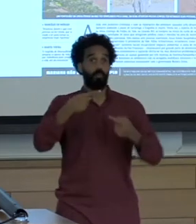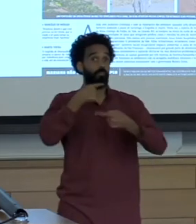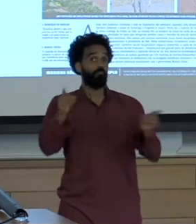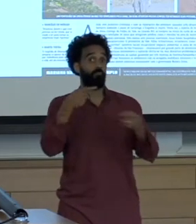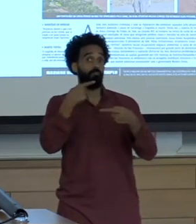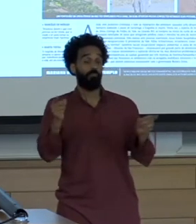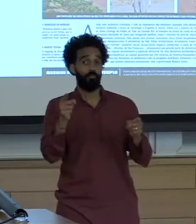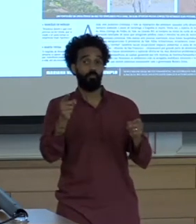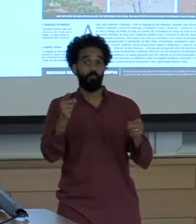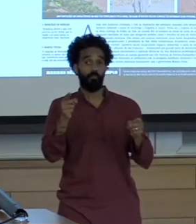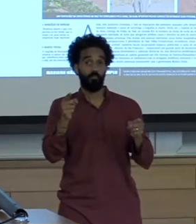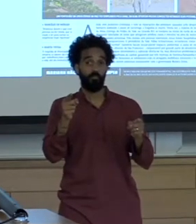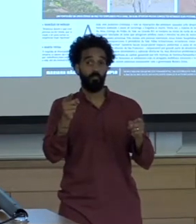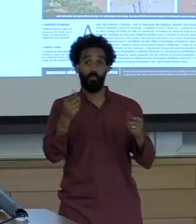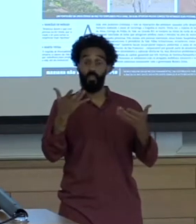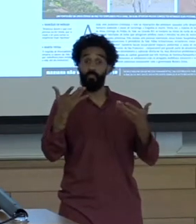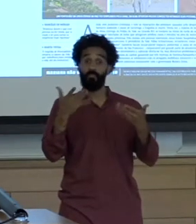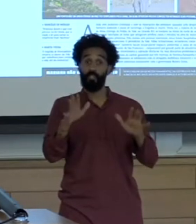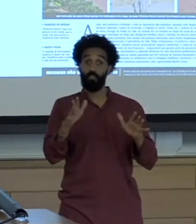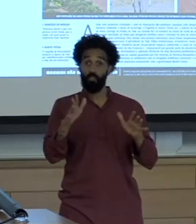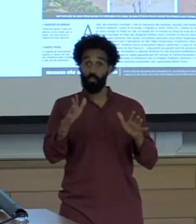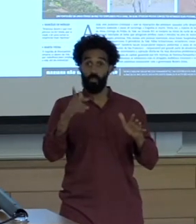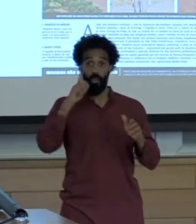and those focus on the loss of life and